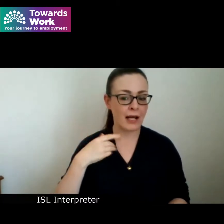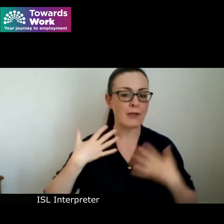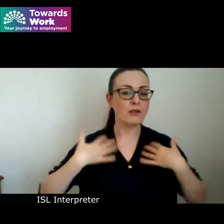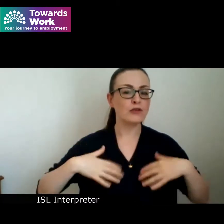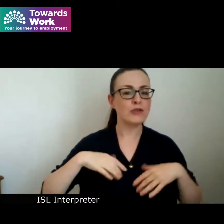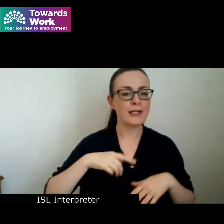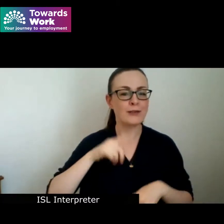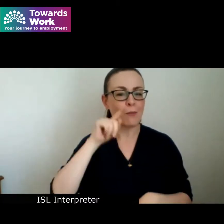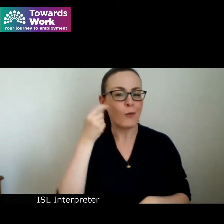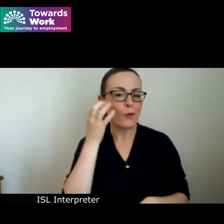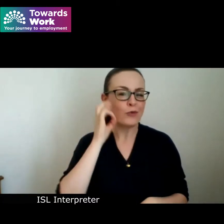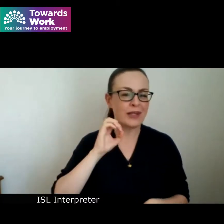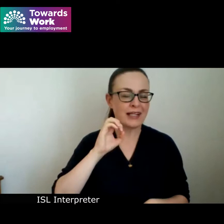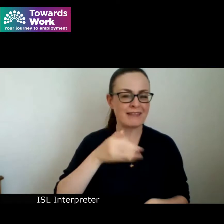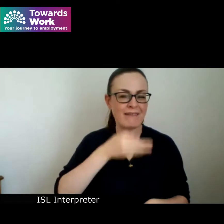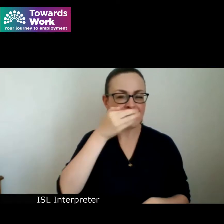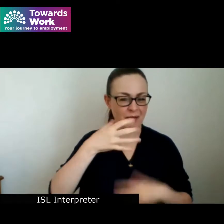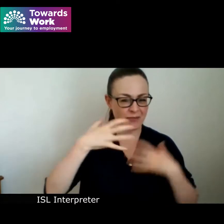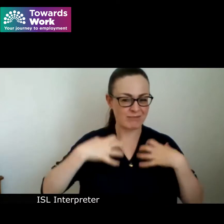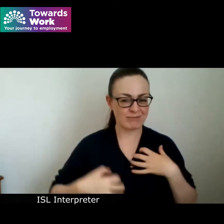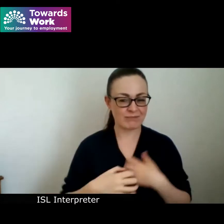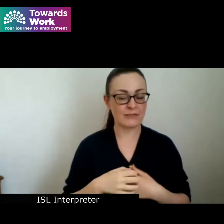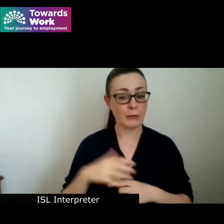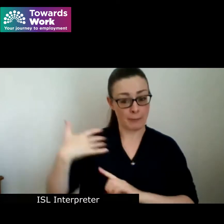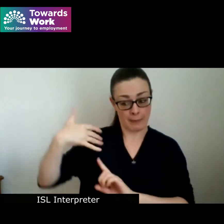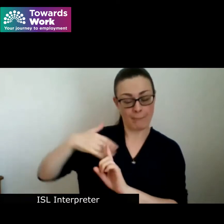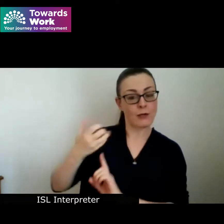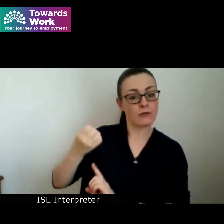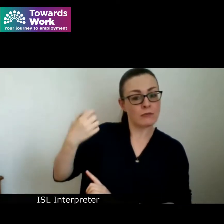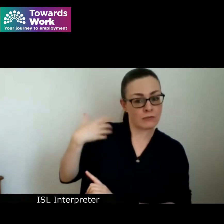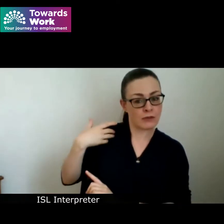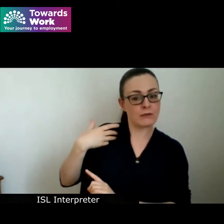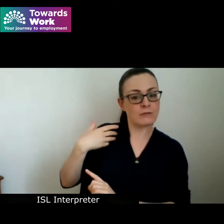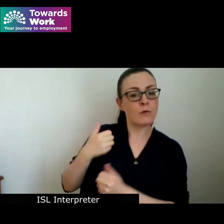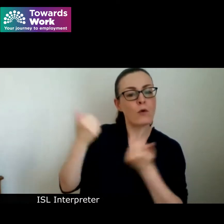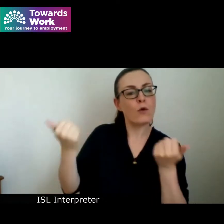on it. I have a Towards Work background behind me with the Towards Work logo here